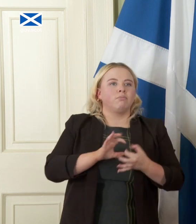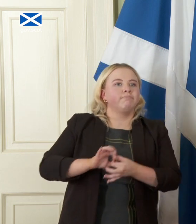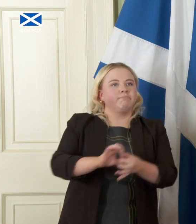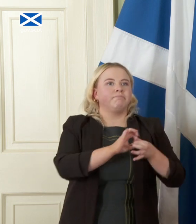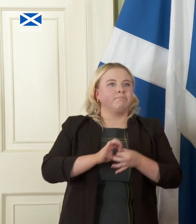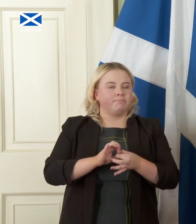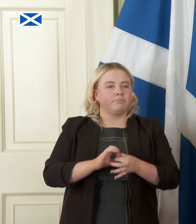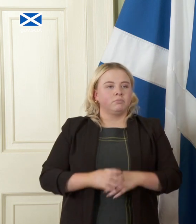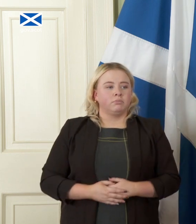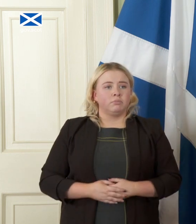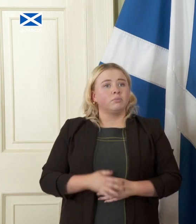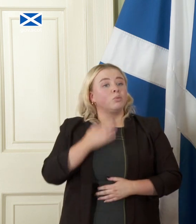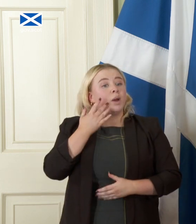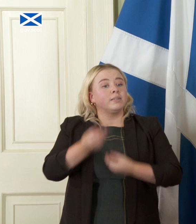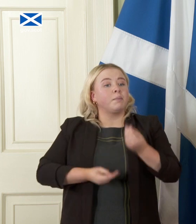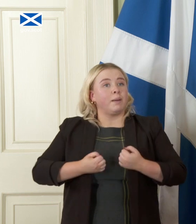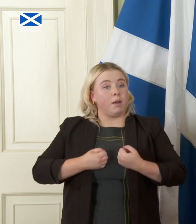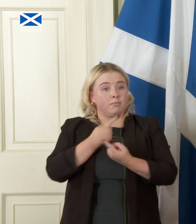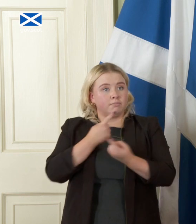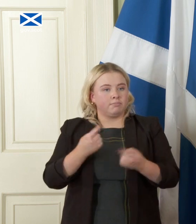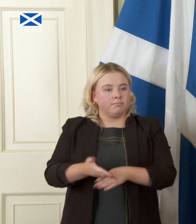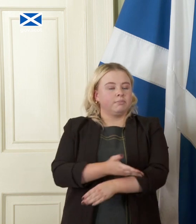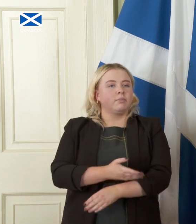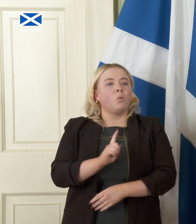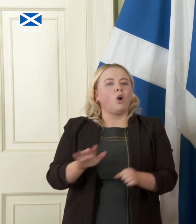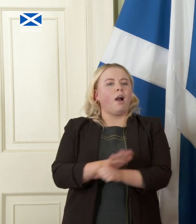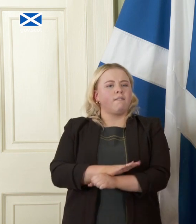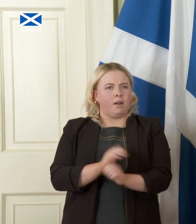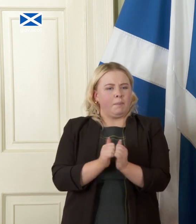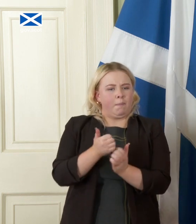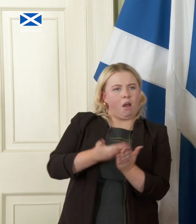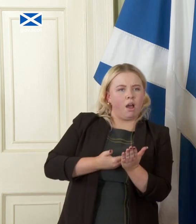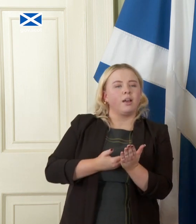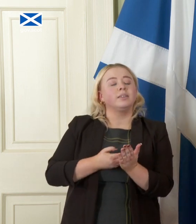out in my remarks and what is covered in detail in the paper is that the decision of the UK to be out